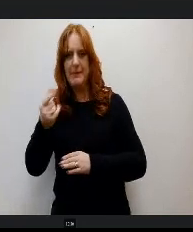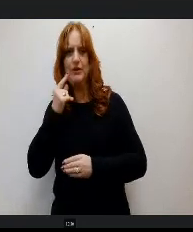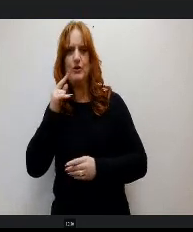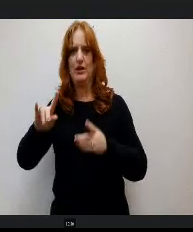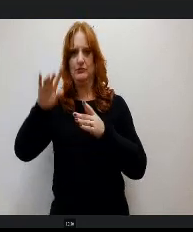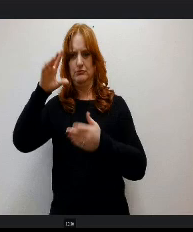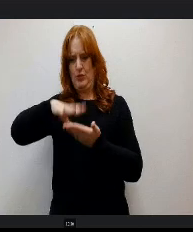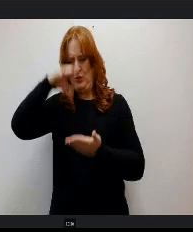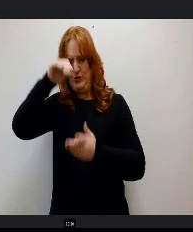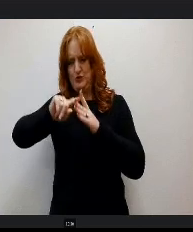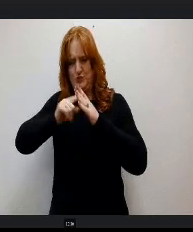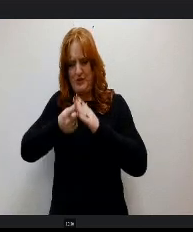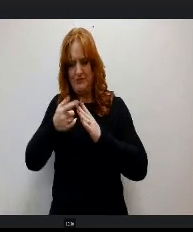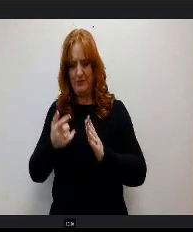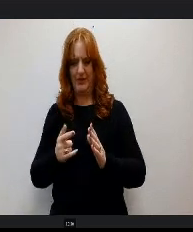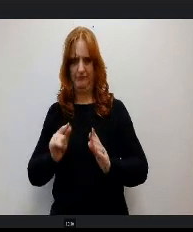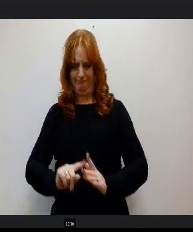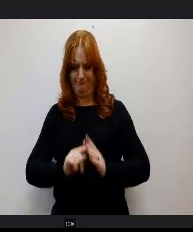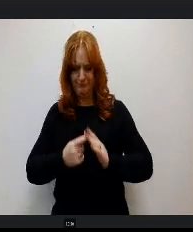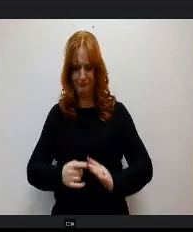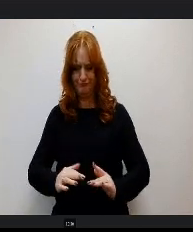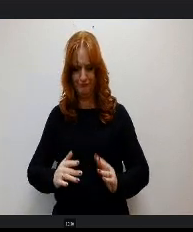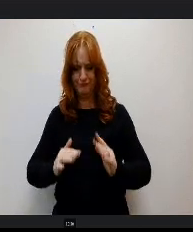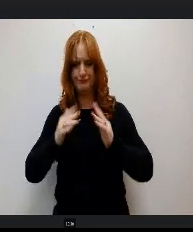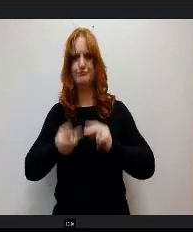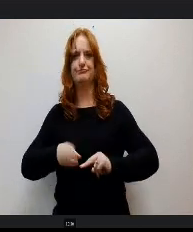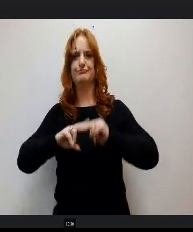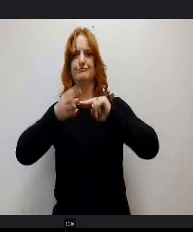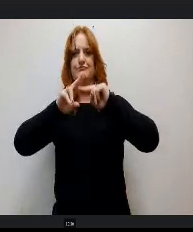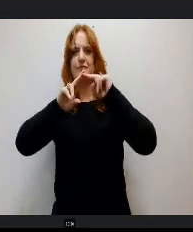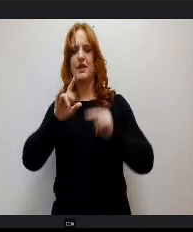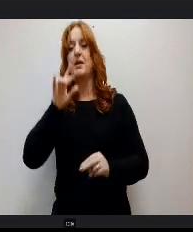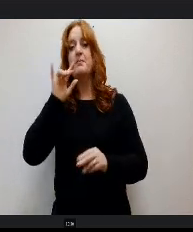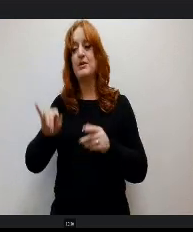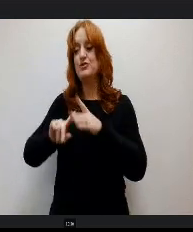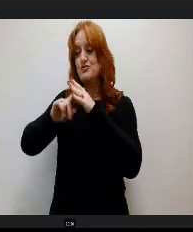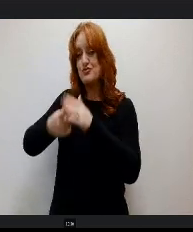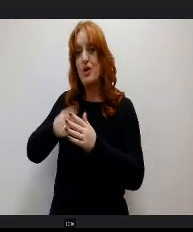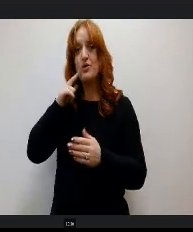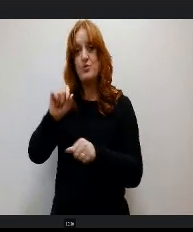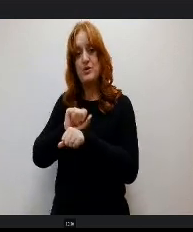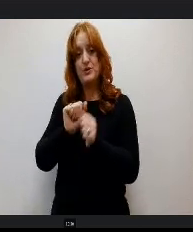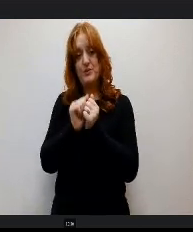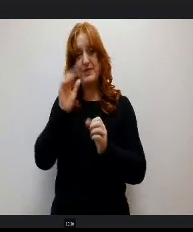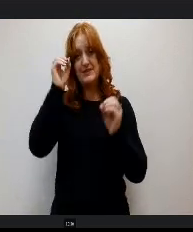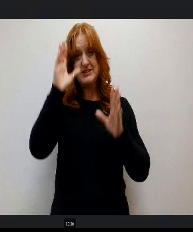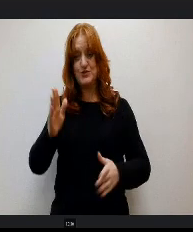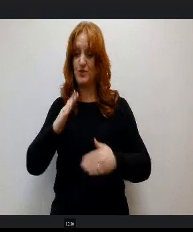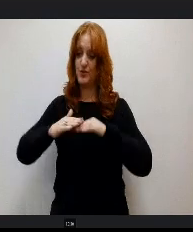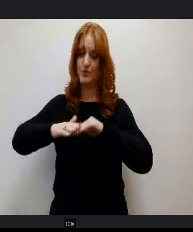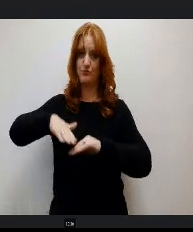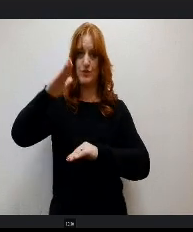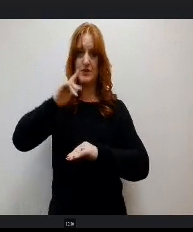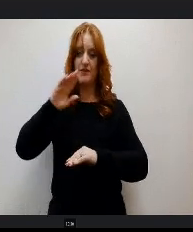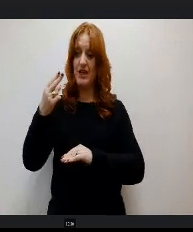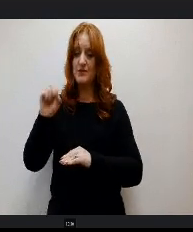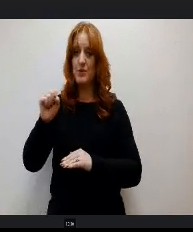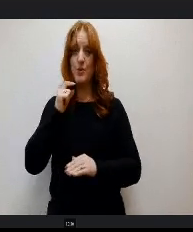It wasn't a short term intervention he continued working with h this teacher for the rest of high school. He earned a football scholarship, but